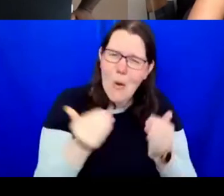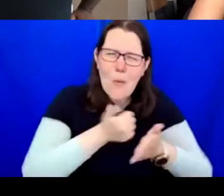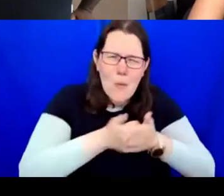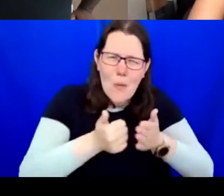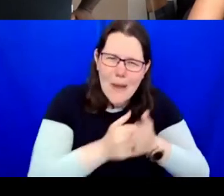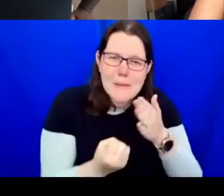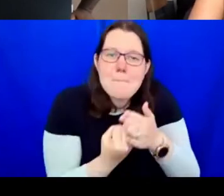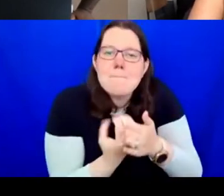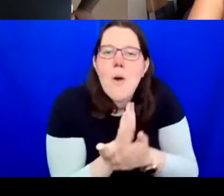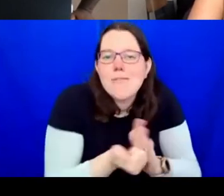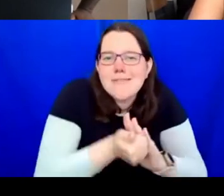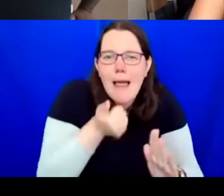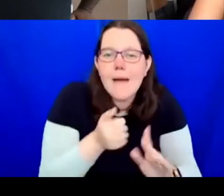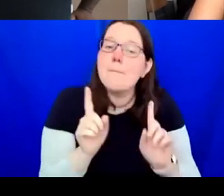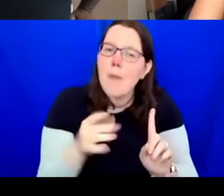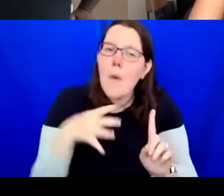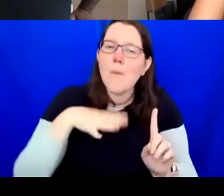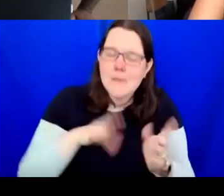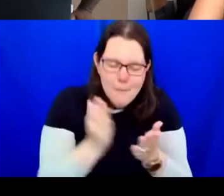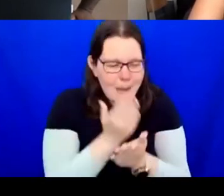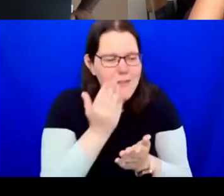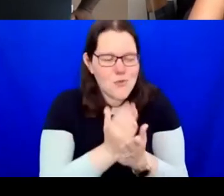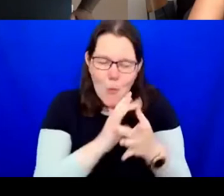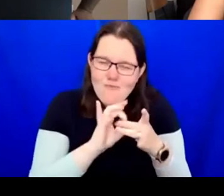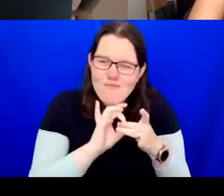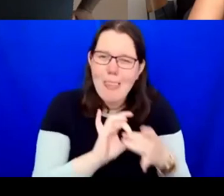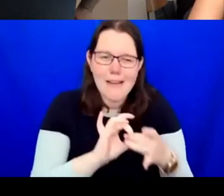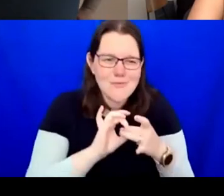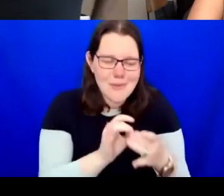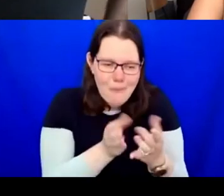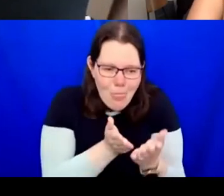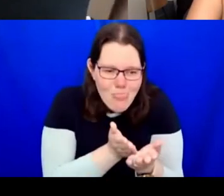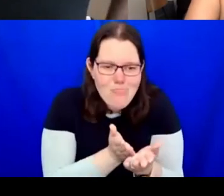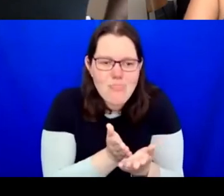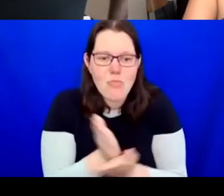carry through all of those relationships at every different time in an artist's life.